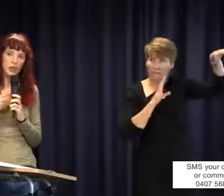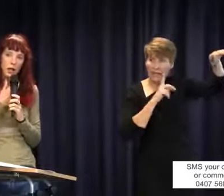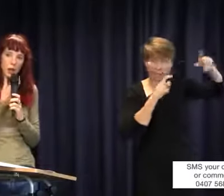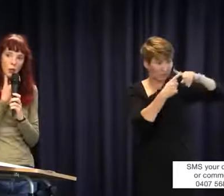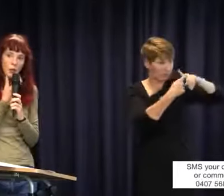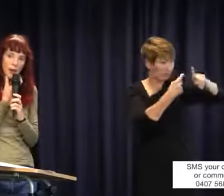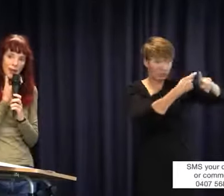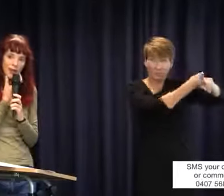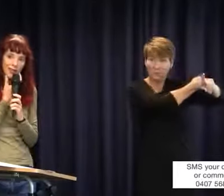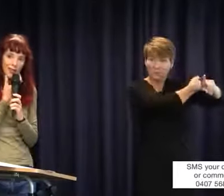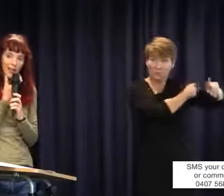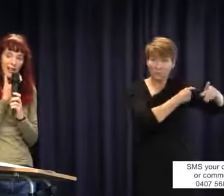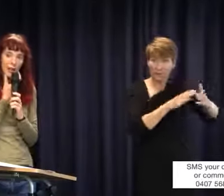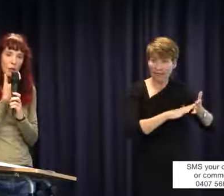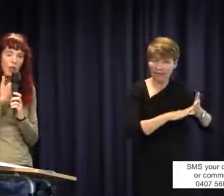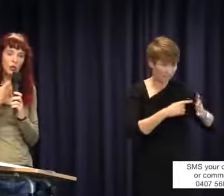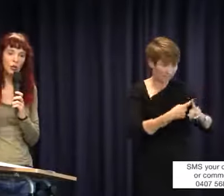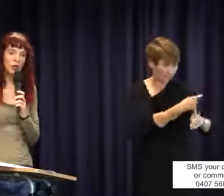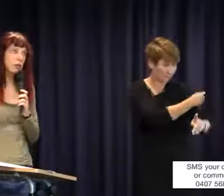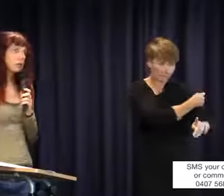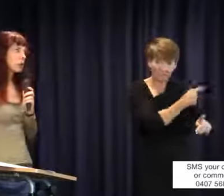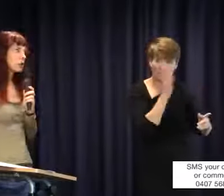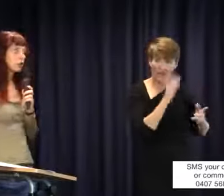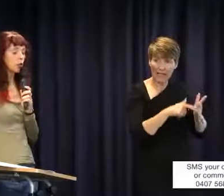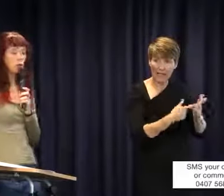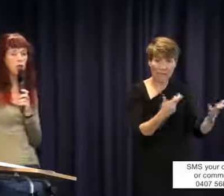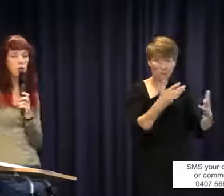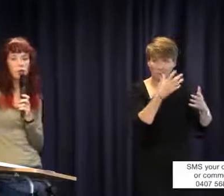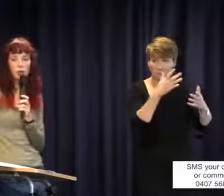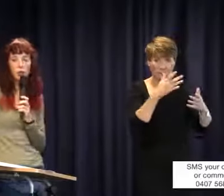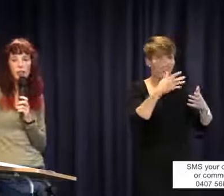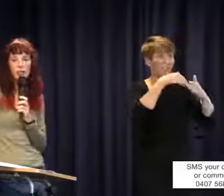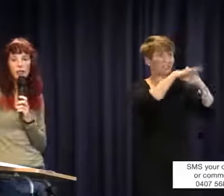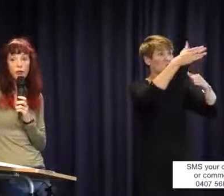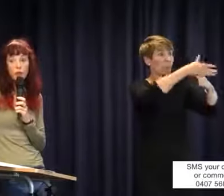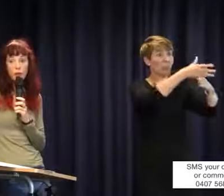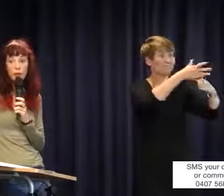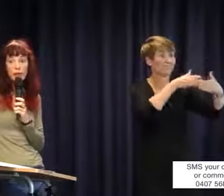education?' I would say months. The Disability Discrimination Legal Service is a free community